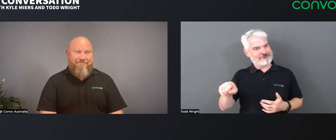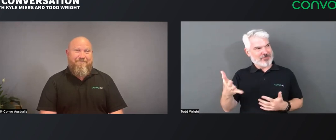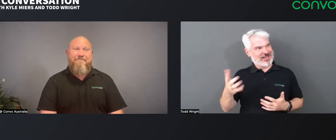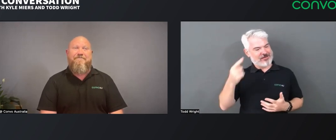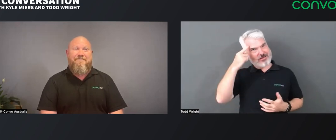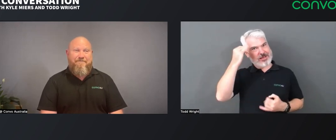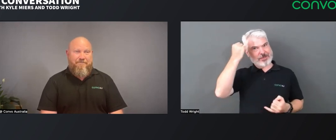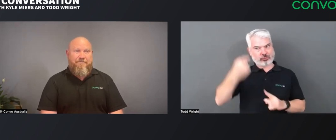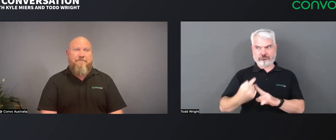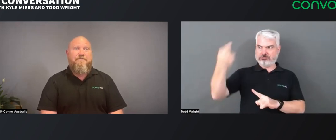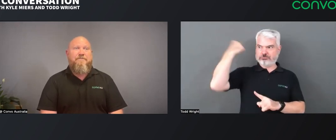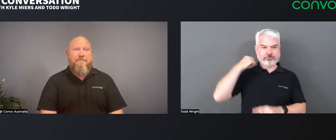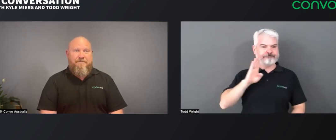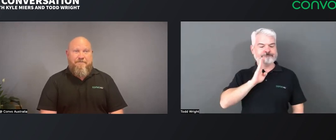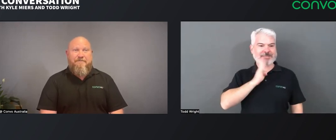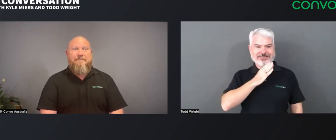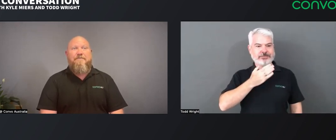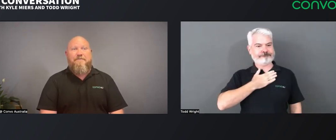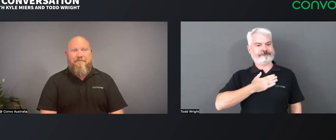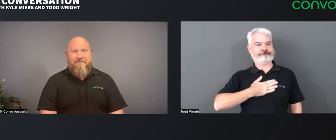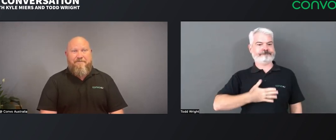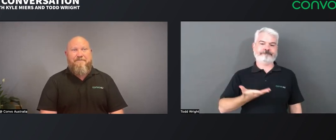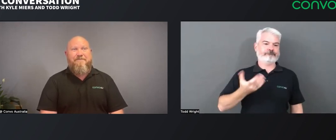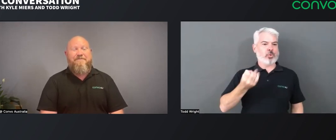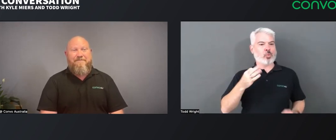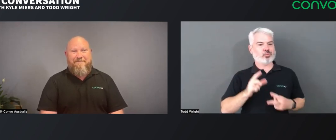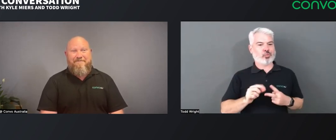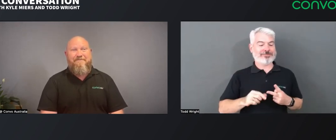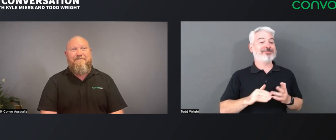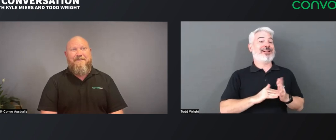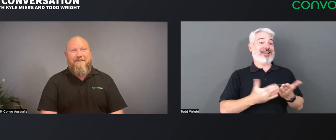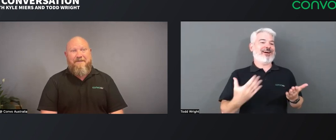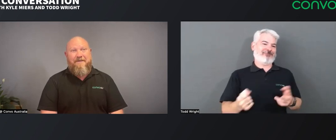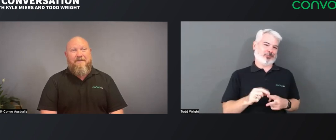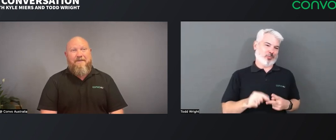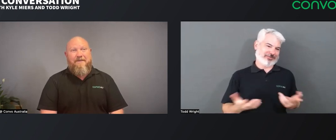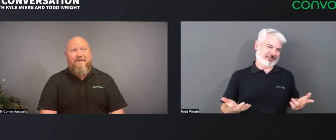that still need access. So, imagine in the past they would miss out on things and they had no choice, whereas now,